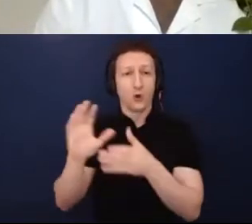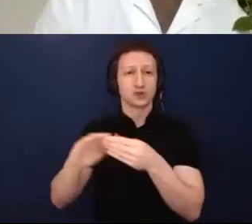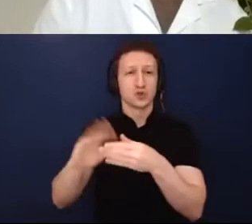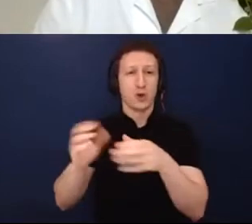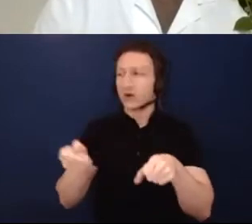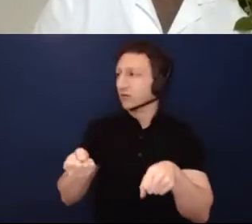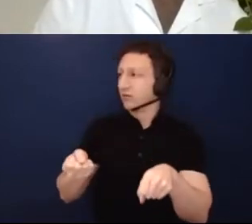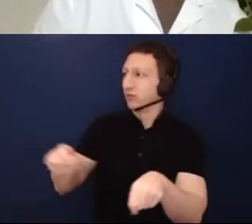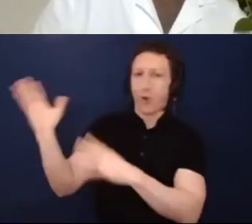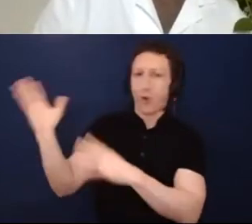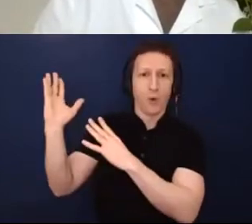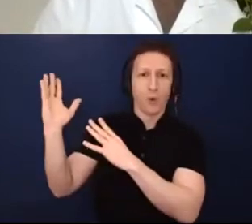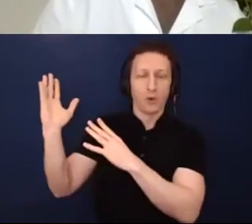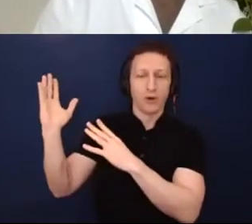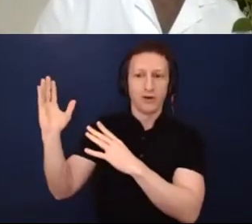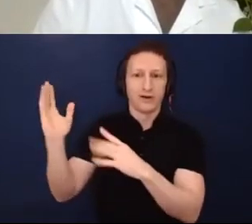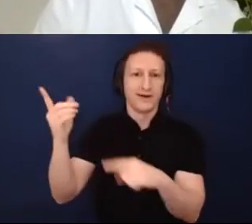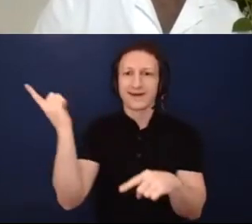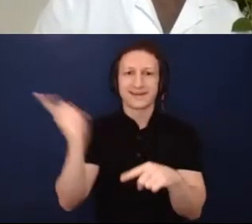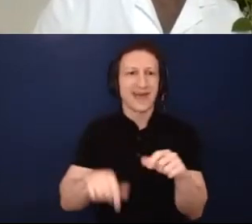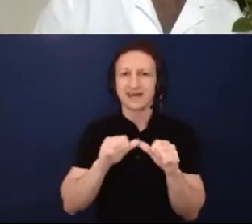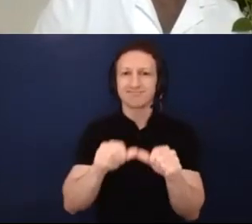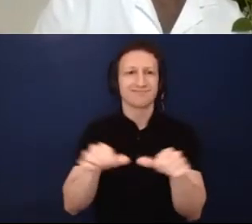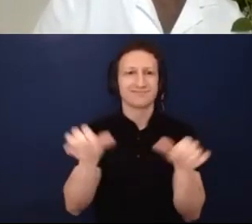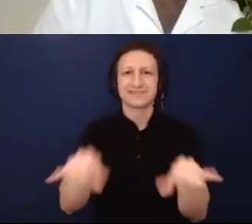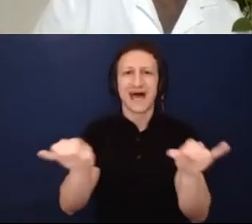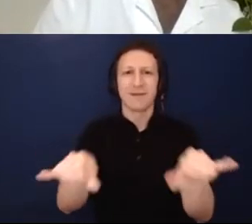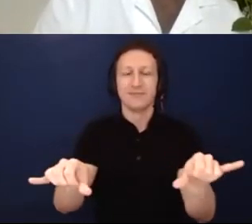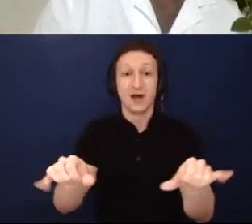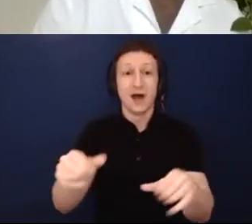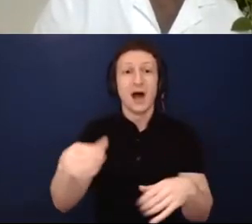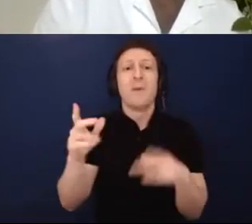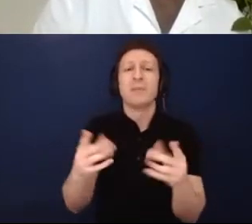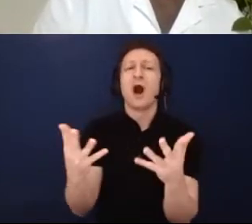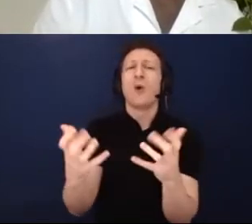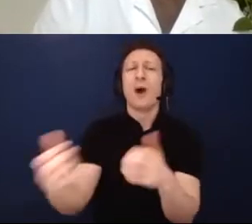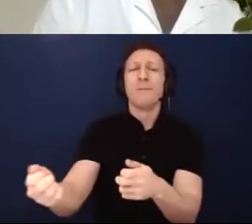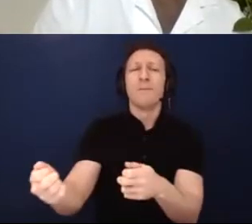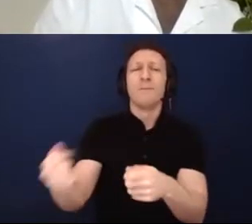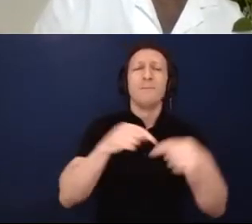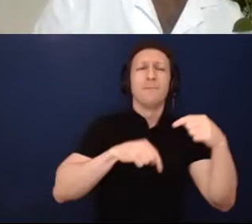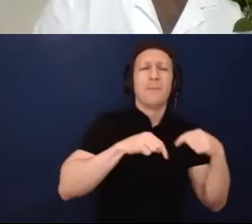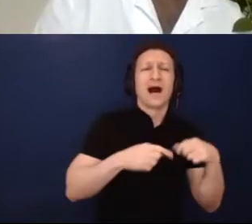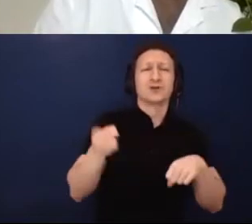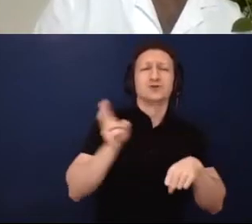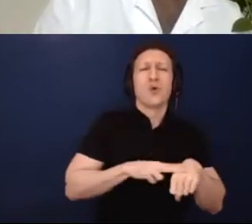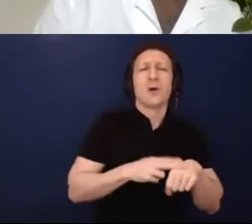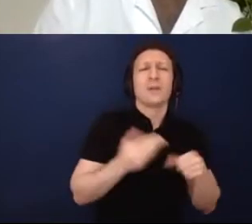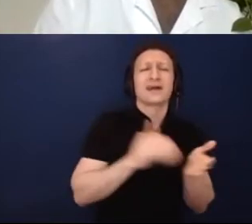there's no going back, right? There's no way that we can proceed